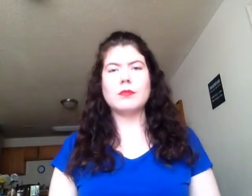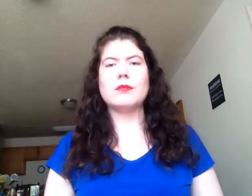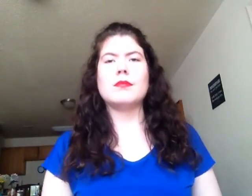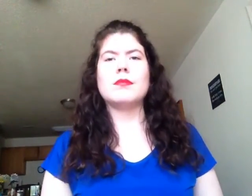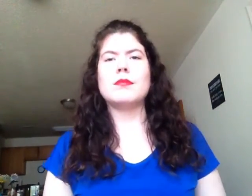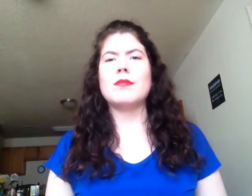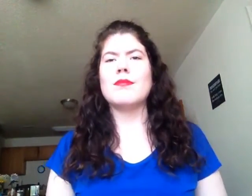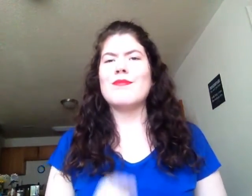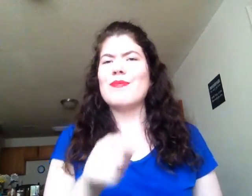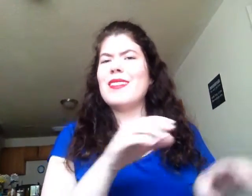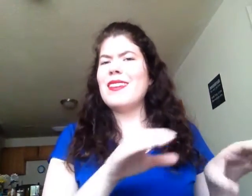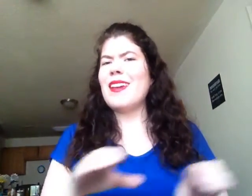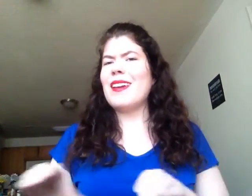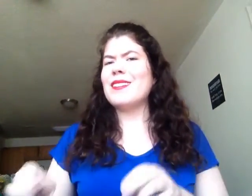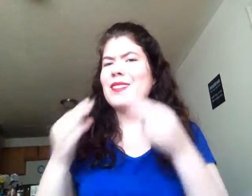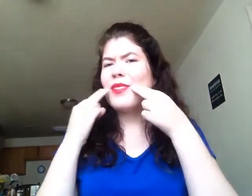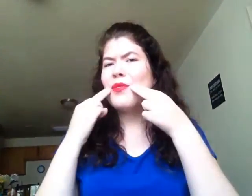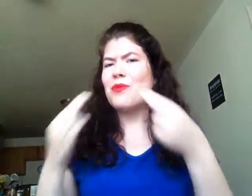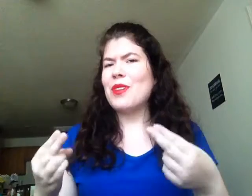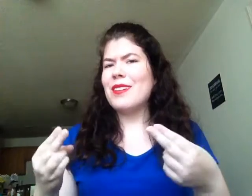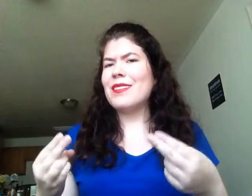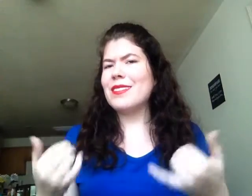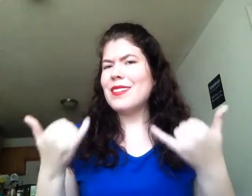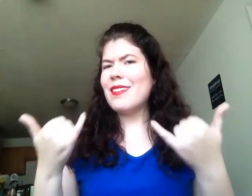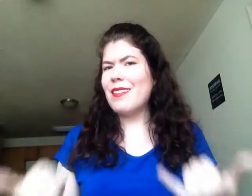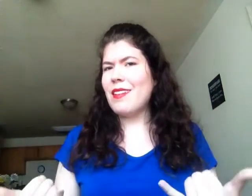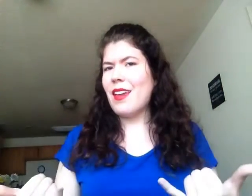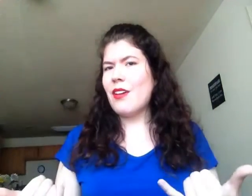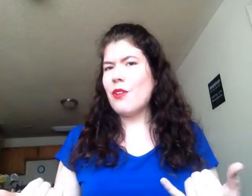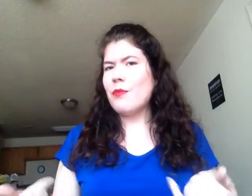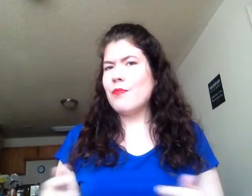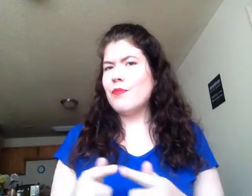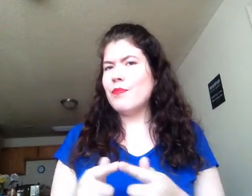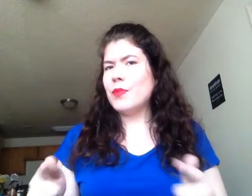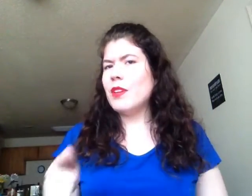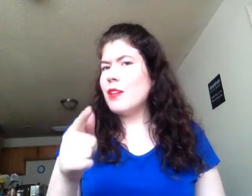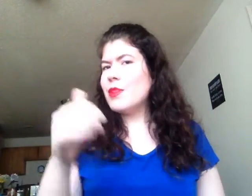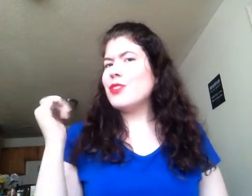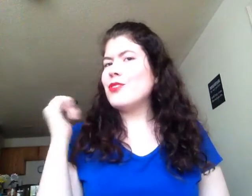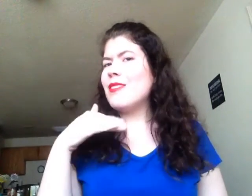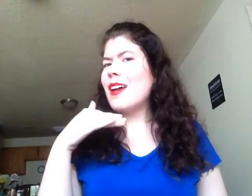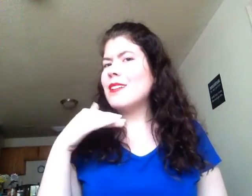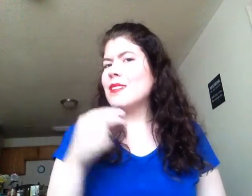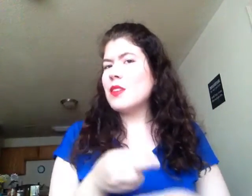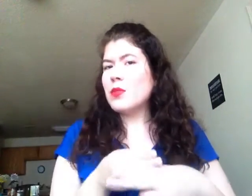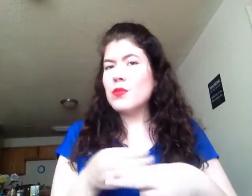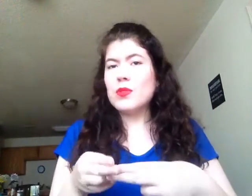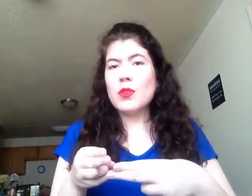You act innocent now, but you lied soon.